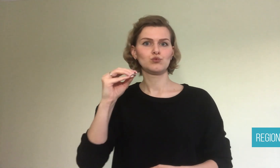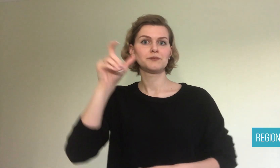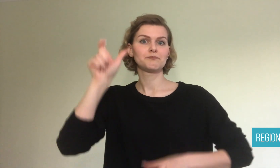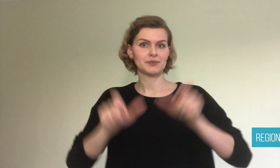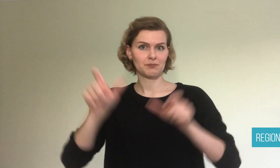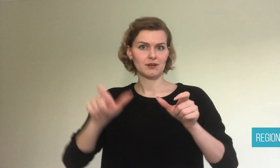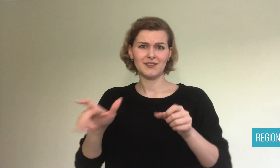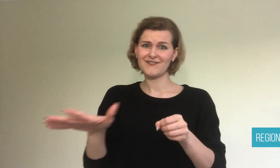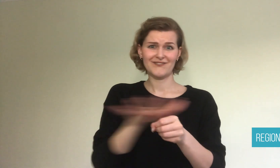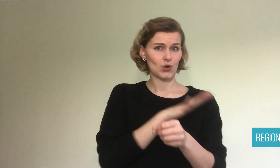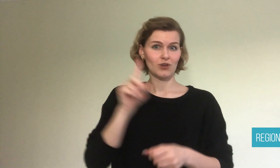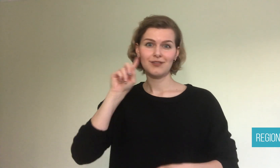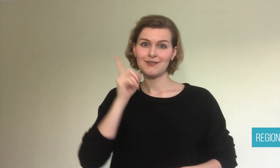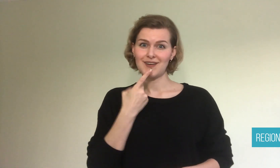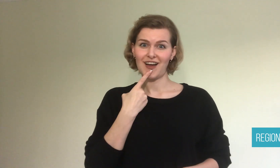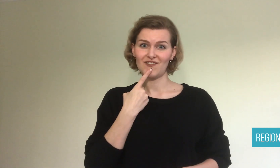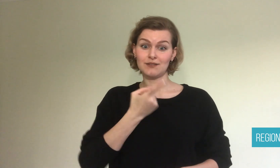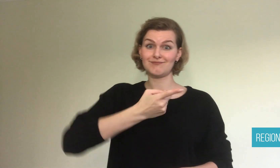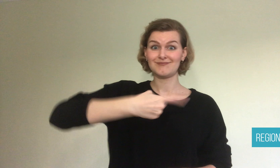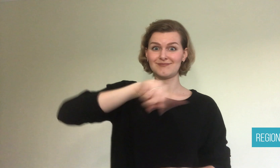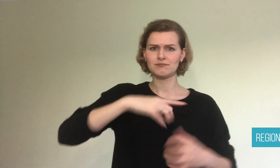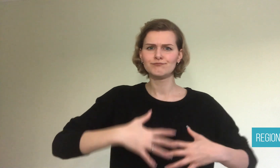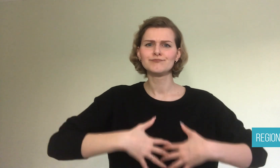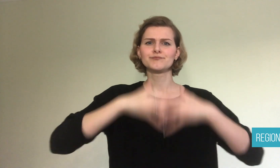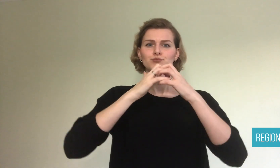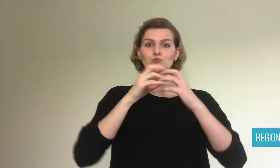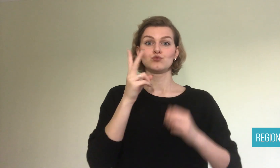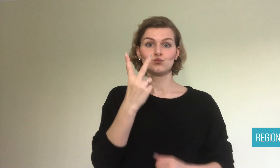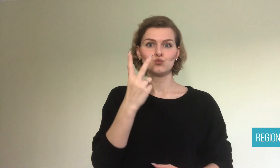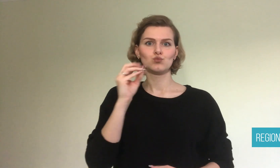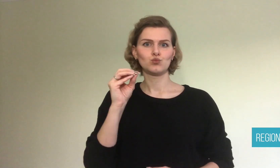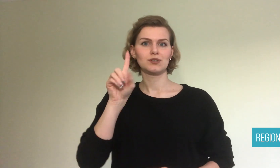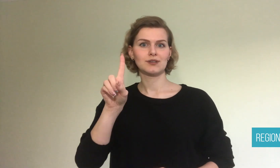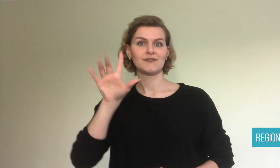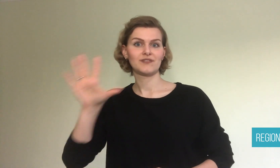Their goal is to encourage positivity and